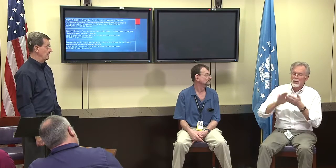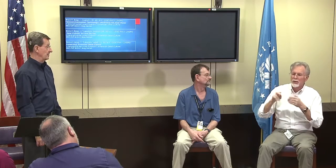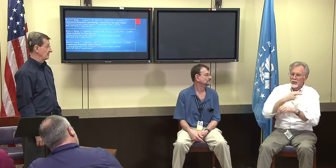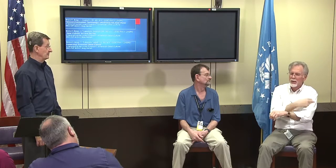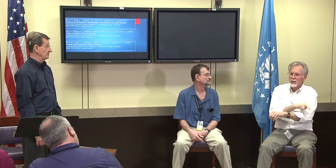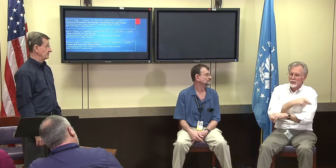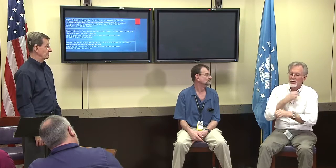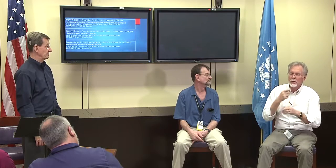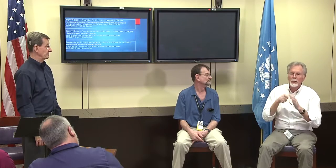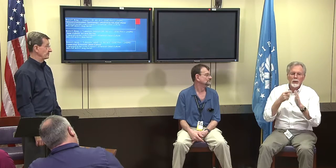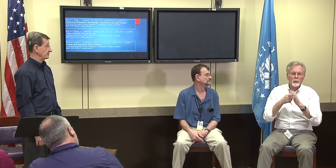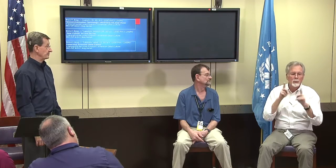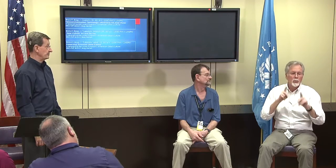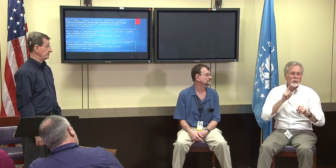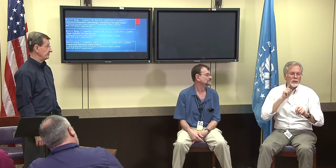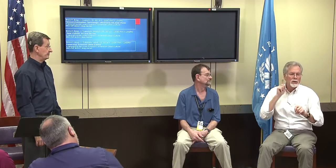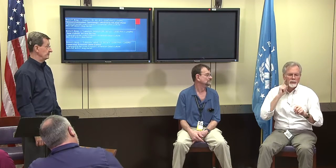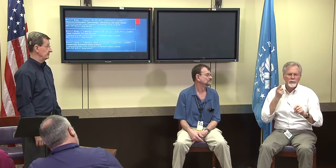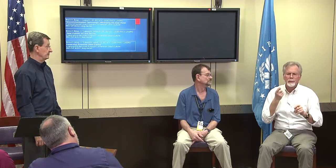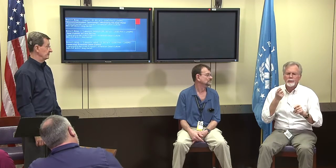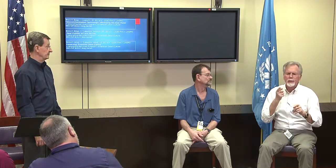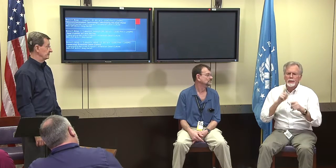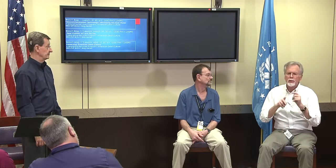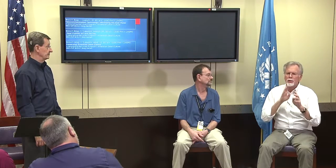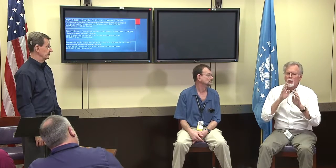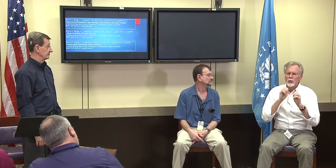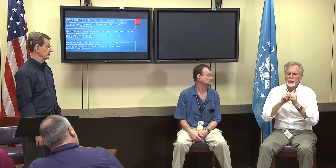But it is nice to use it in a hospital but a lot